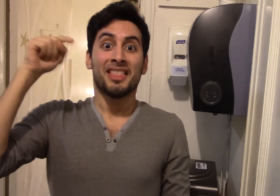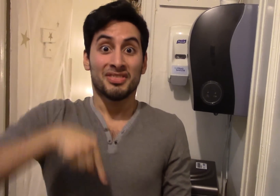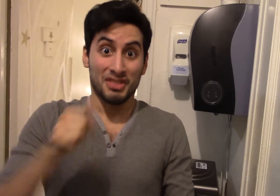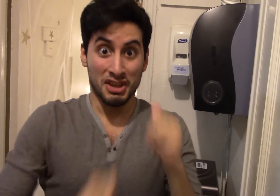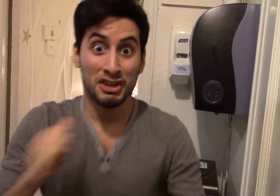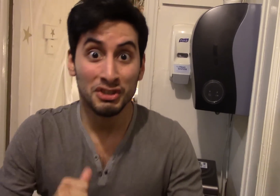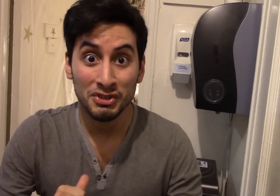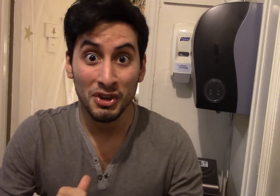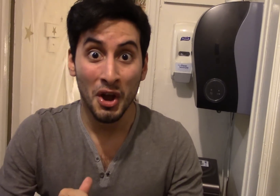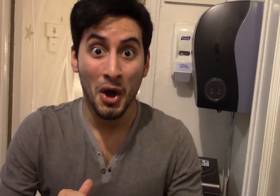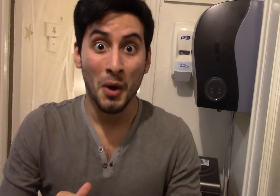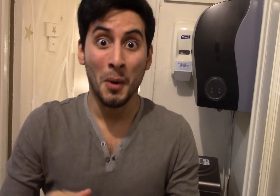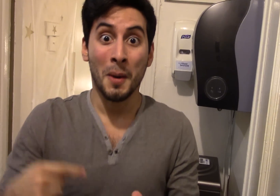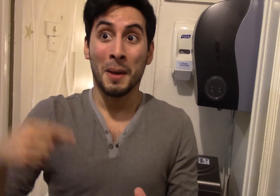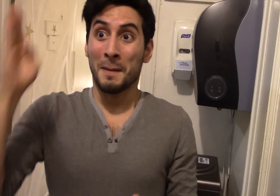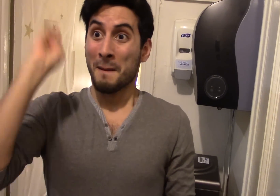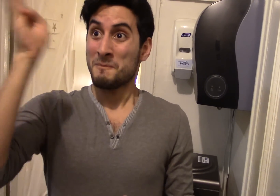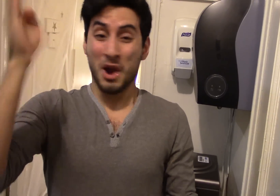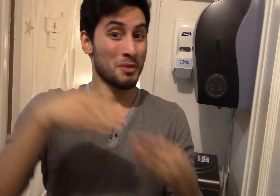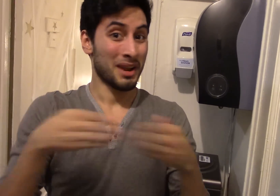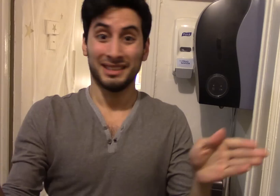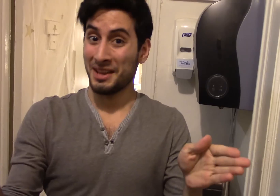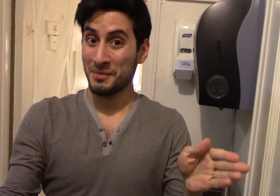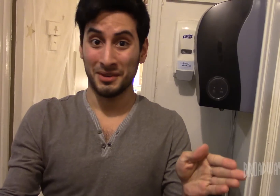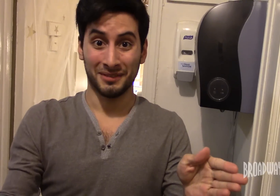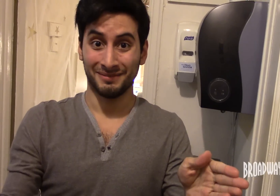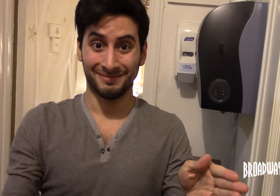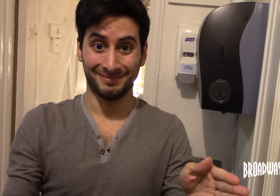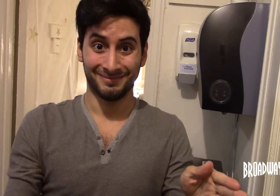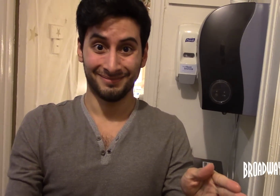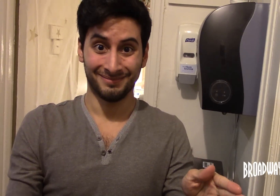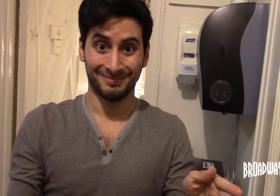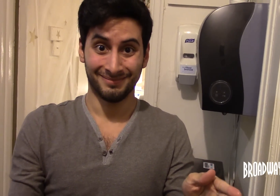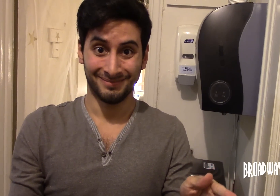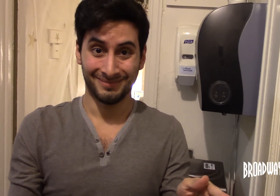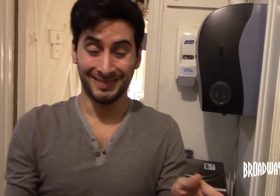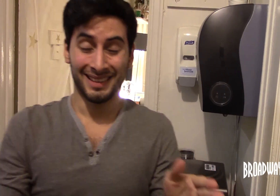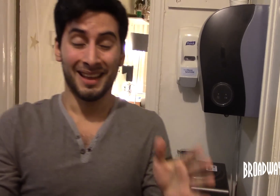that this show would be my Broadway debut